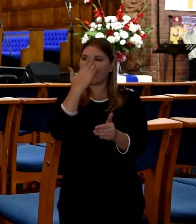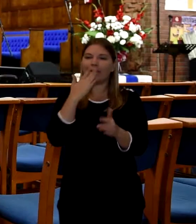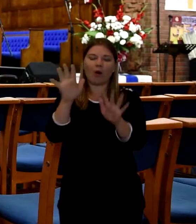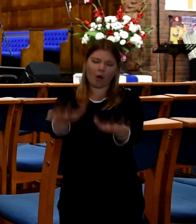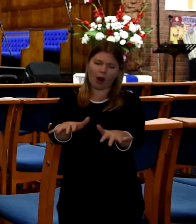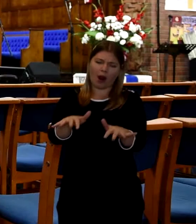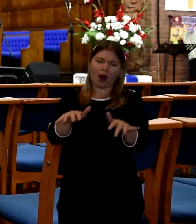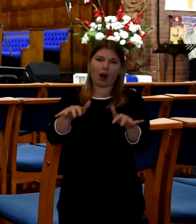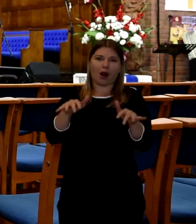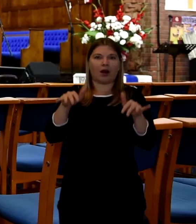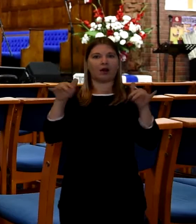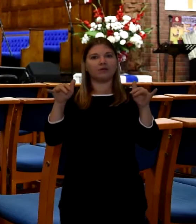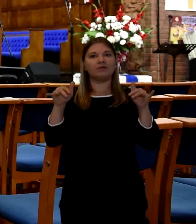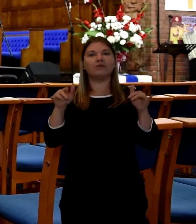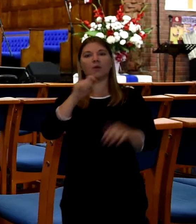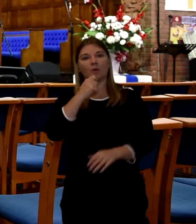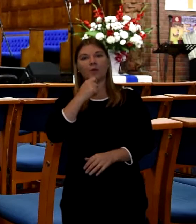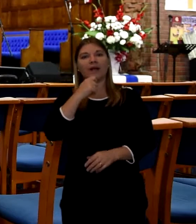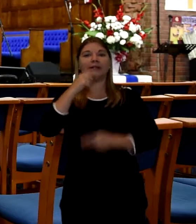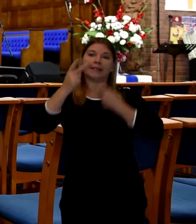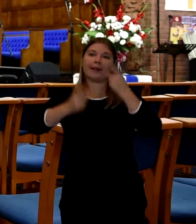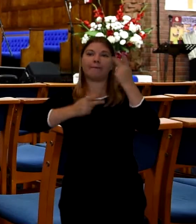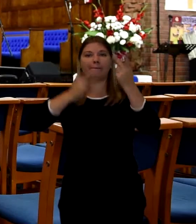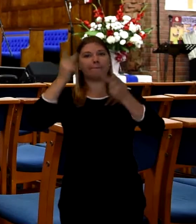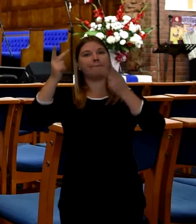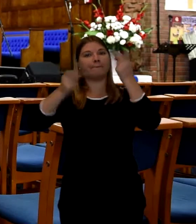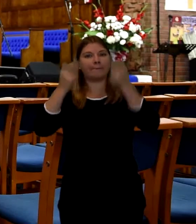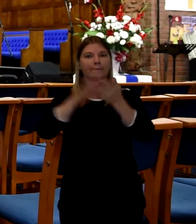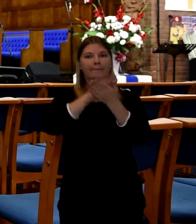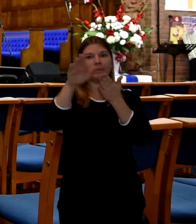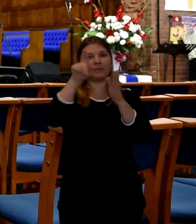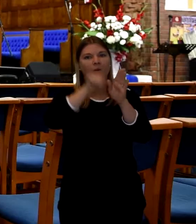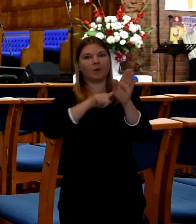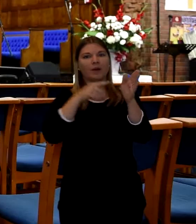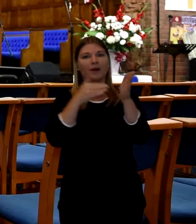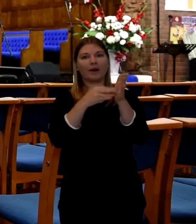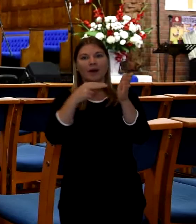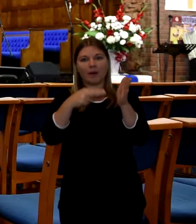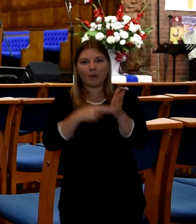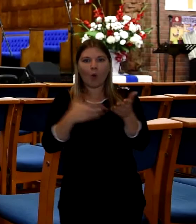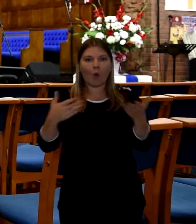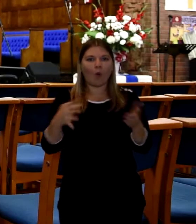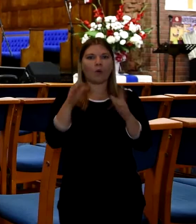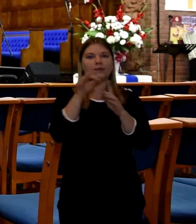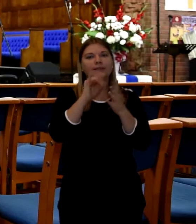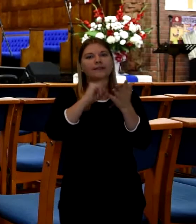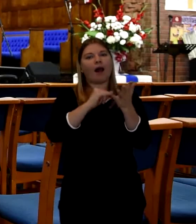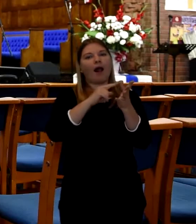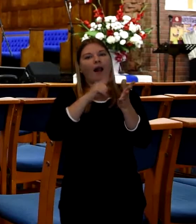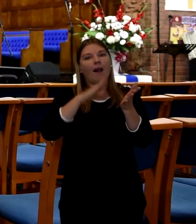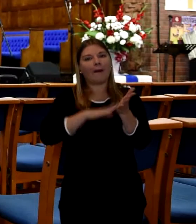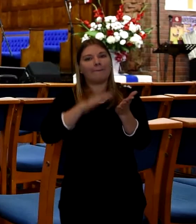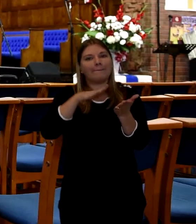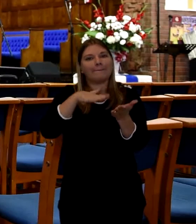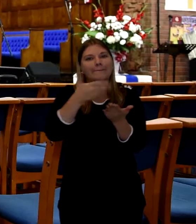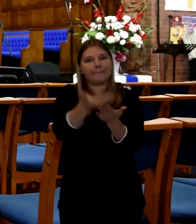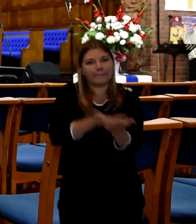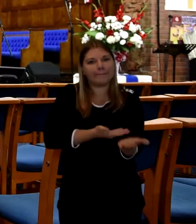We sing sometimes 20, 23rd psalm. "The Lord Is My Shepherd" and "How Great Thou Art"